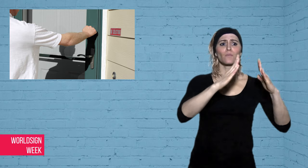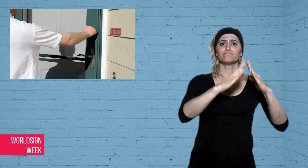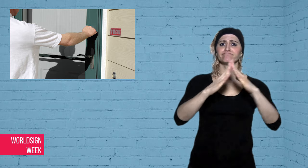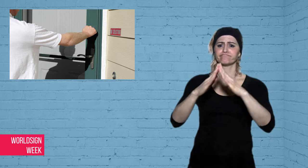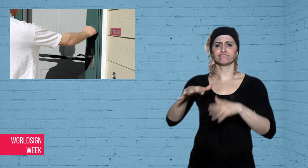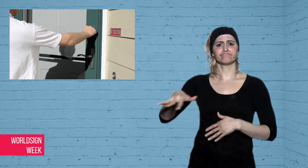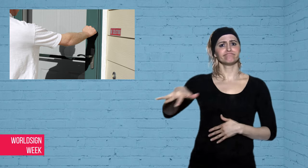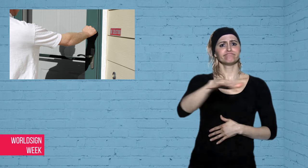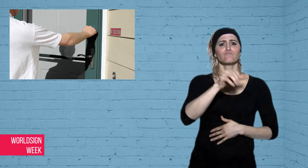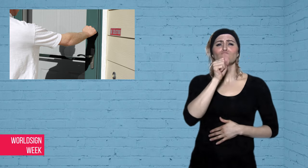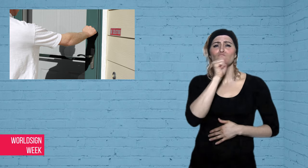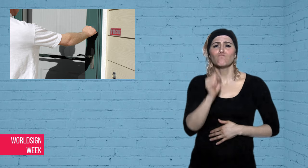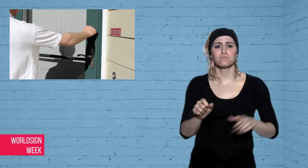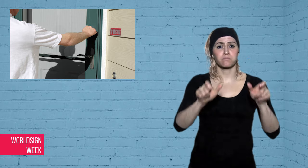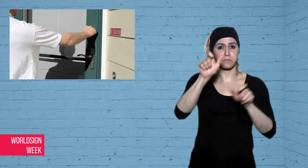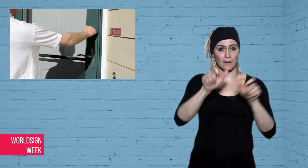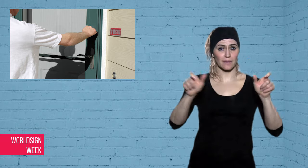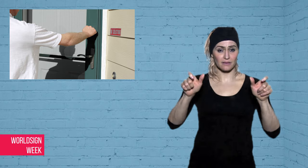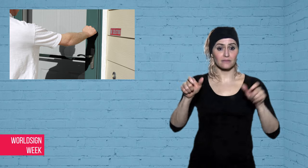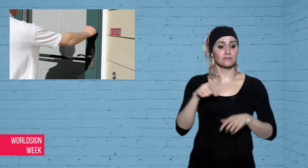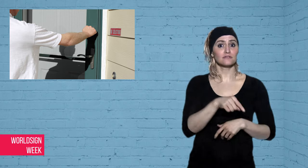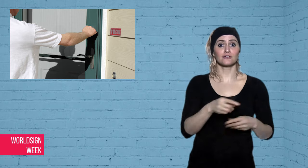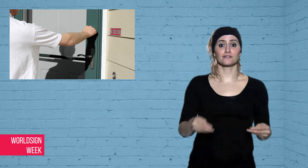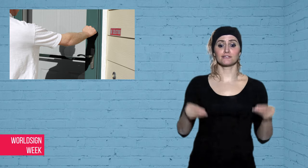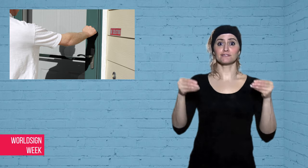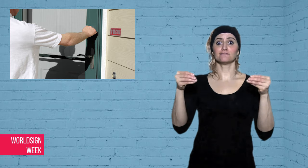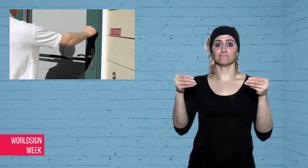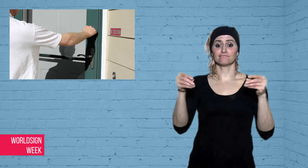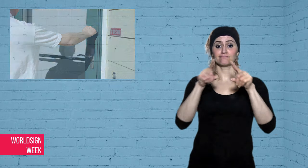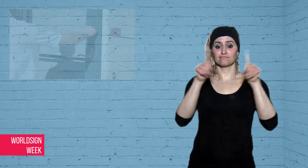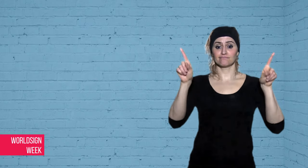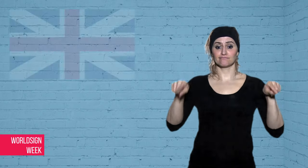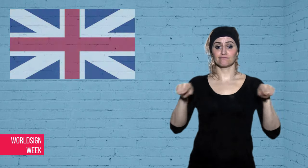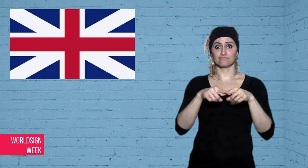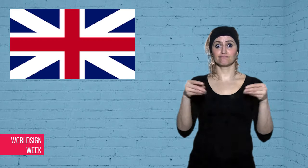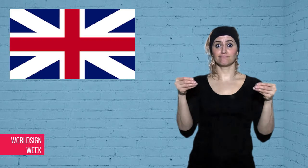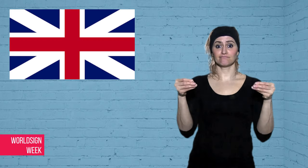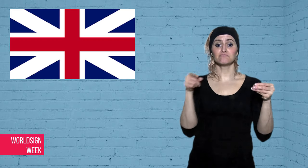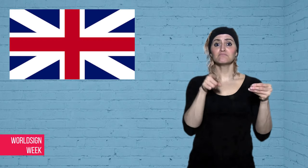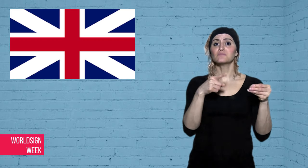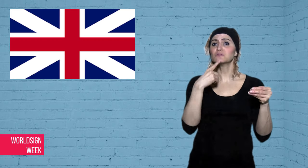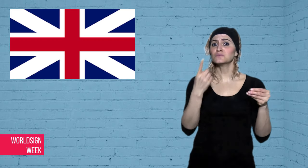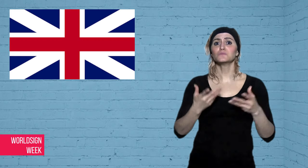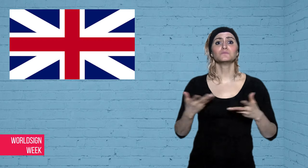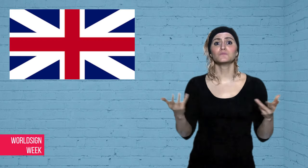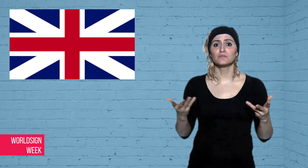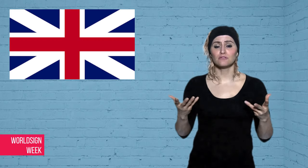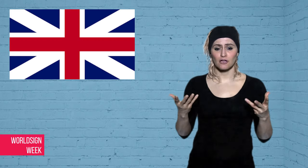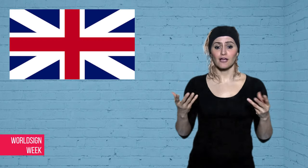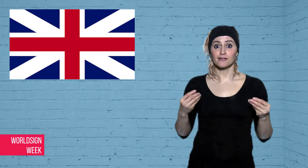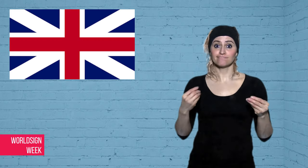they were deaf and wanted to sell